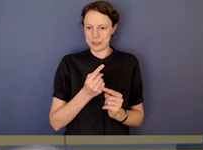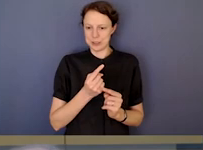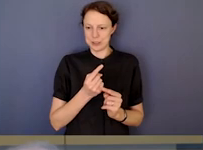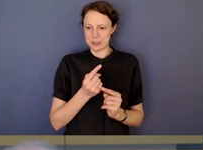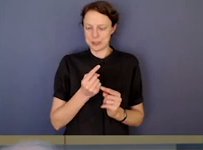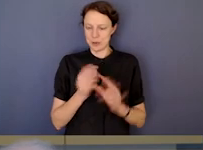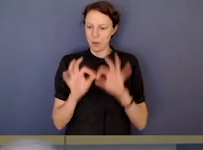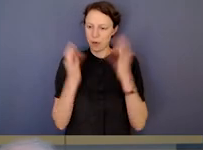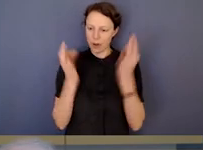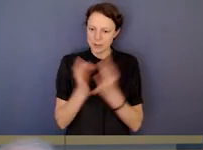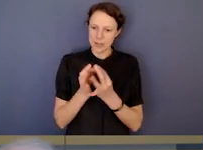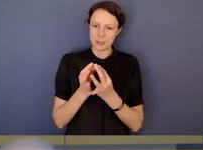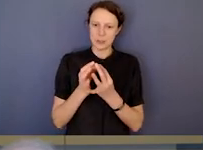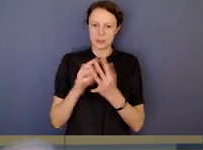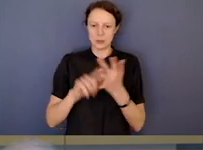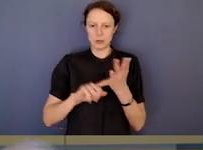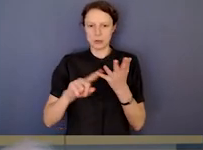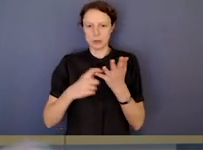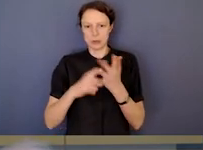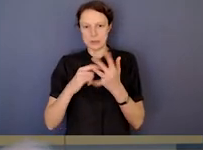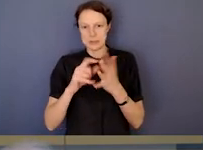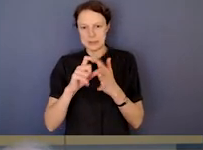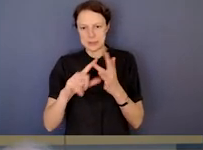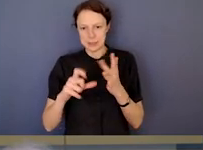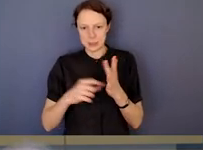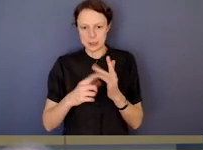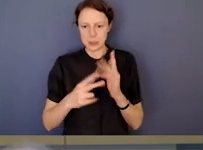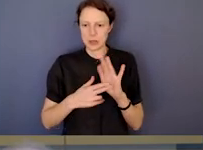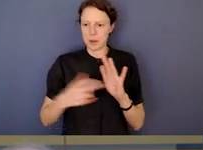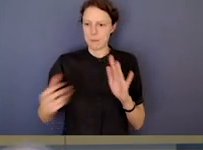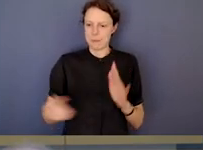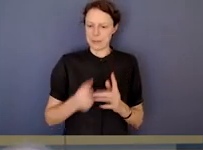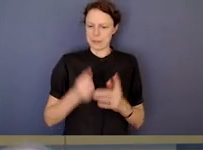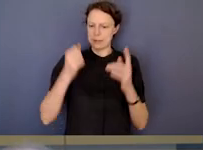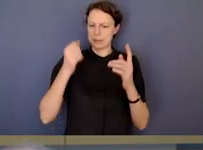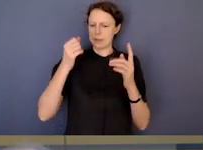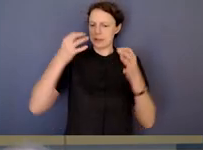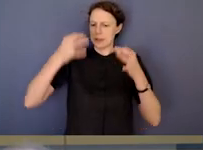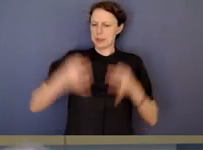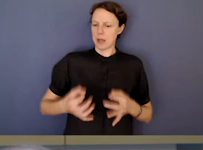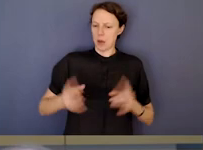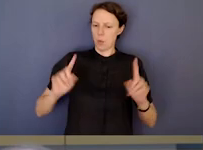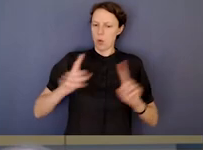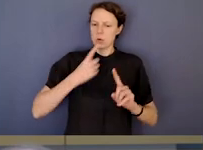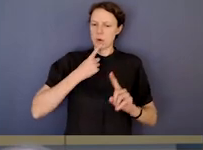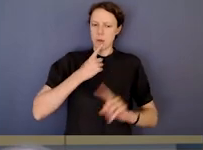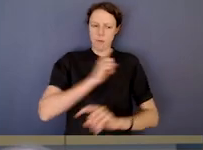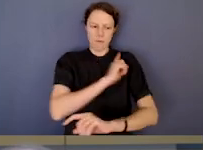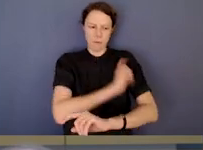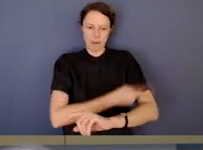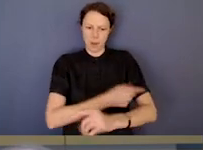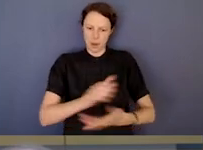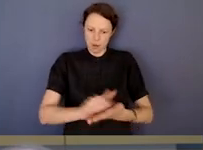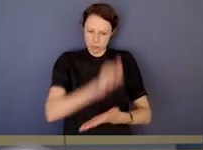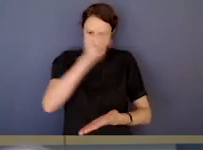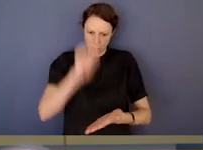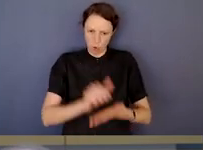to target different parts of the spectrum, I think there are some interesting questions around what sorts of powers and capabilities